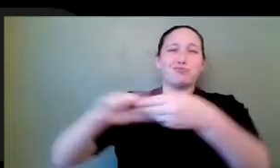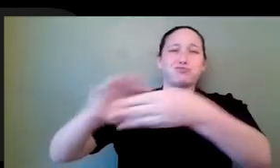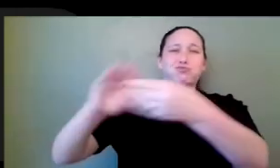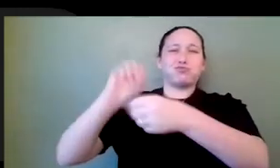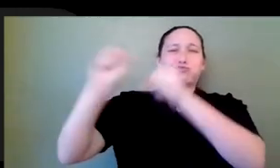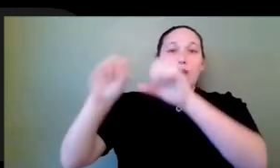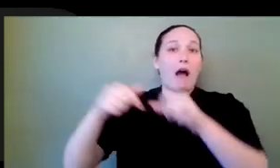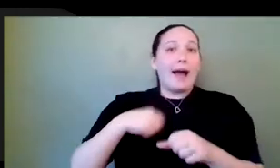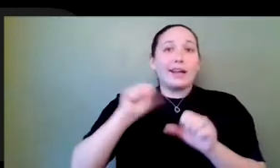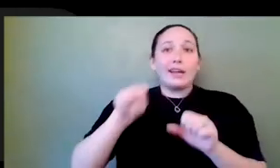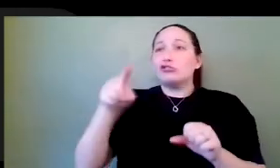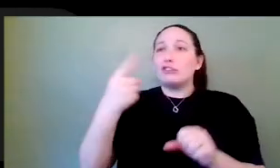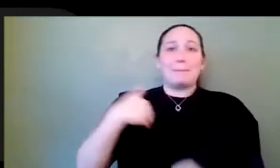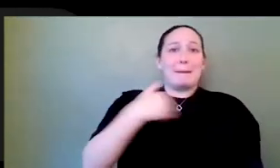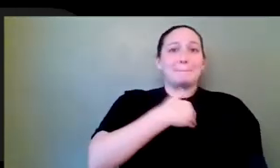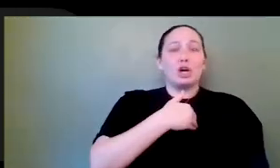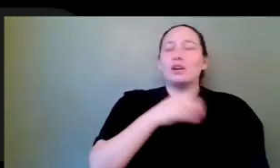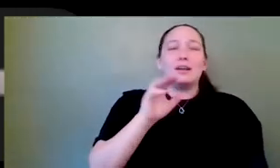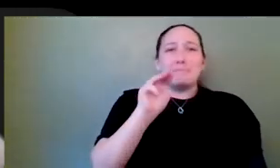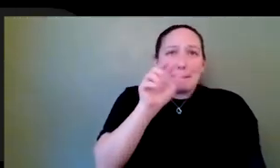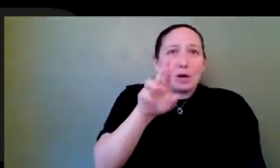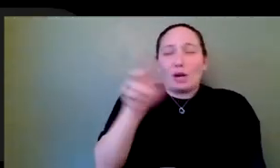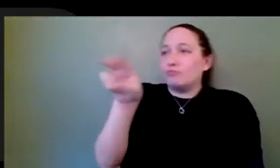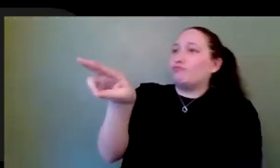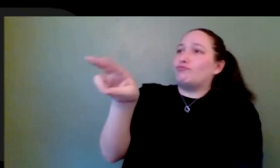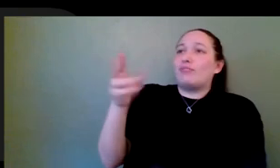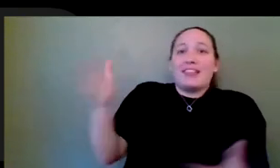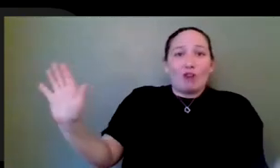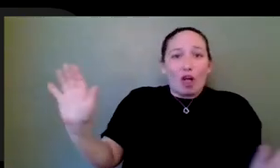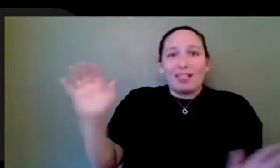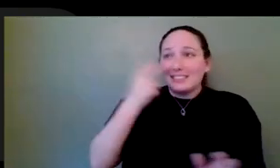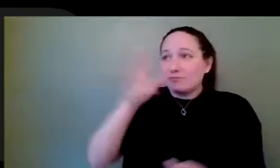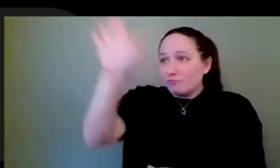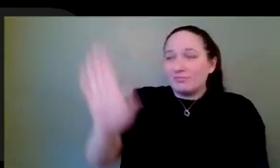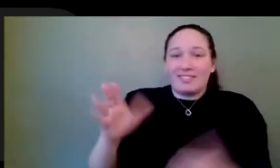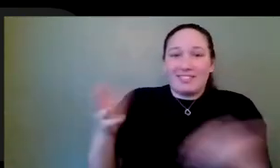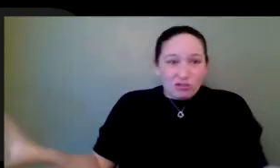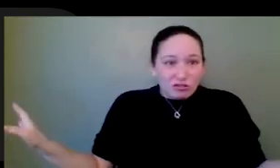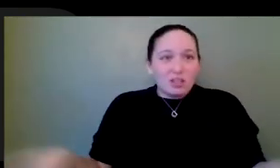and pick from like, oh, OK. So that's how you do that kind of stitch. How can I simulate that with a game where we control six? Oh, wow. So these are